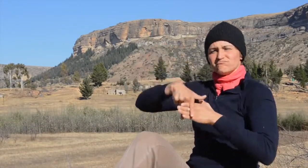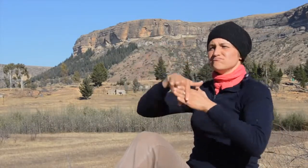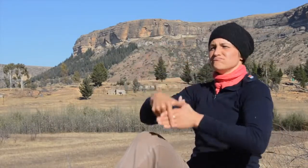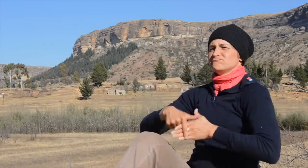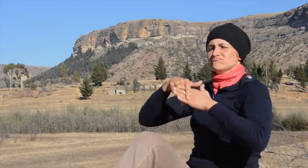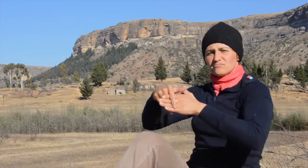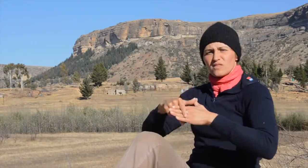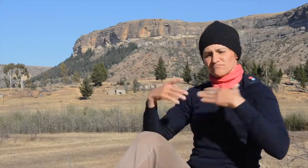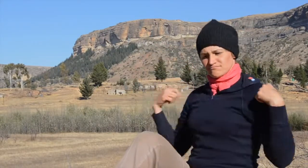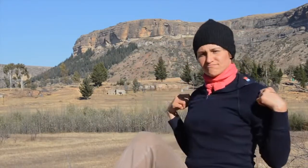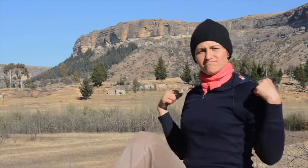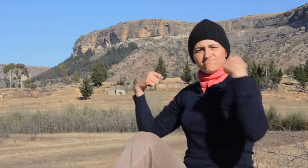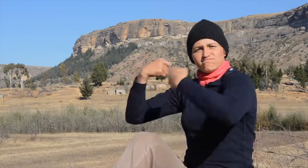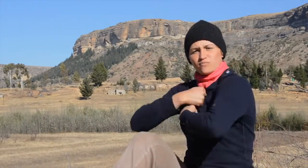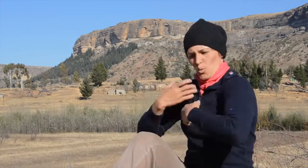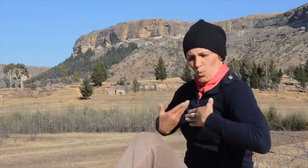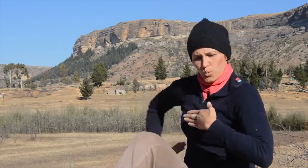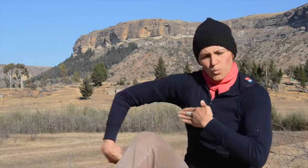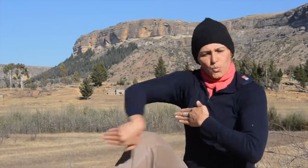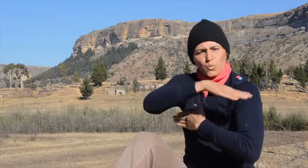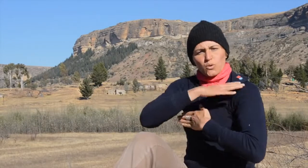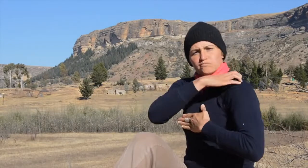It is a common sight to see people riding horses and wrapped around the traditional blankets for warmth.